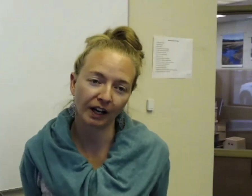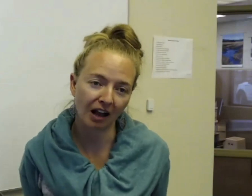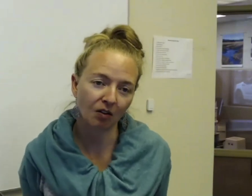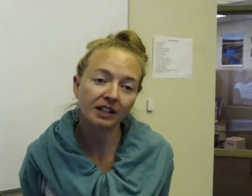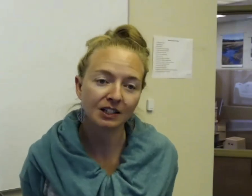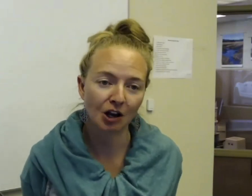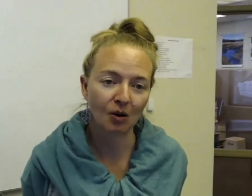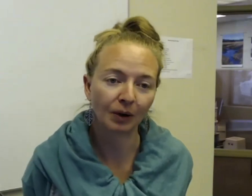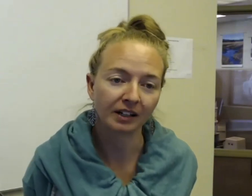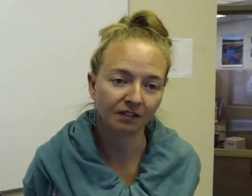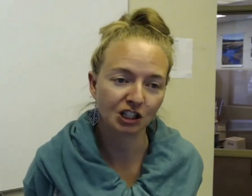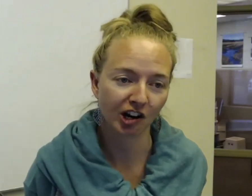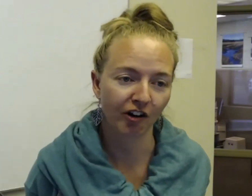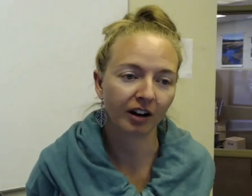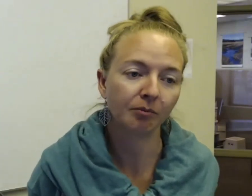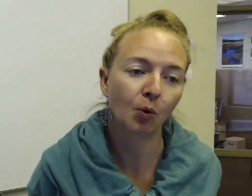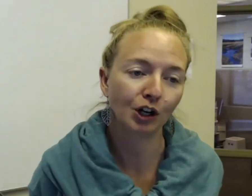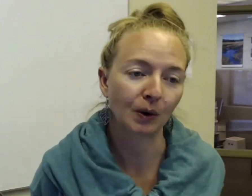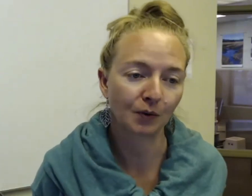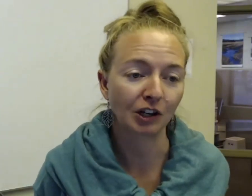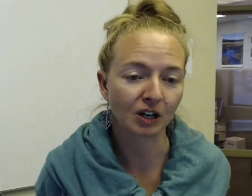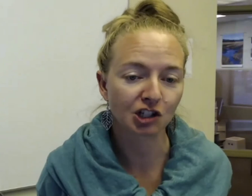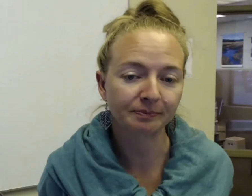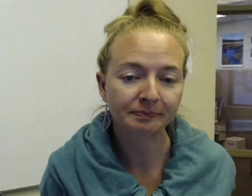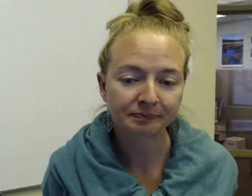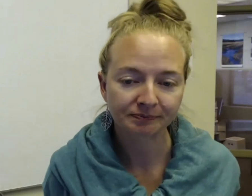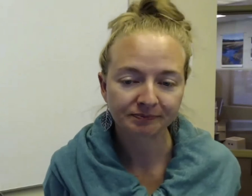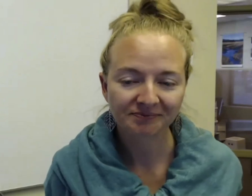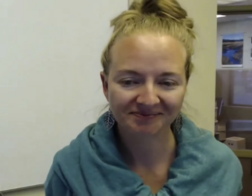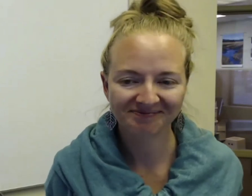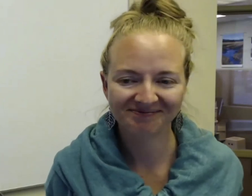let us know and we can definitely share and point you in the right direction.